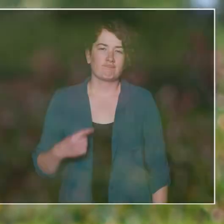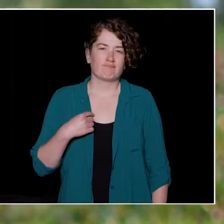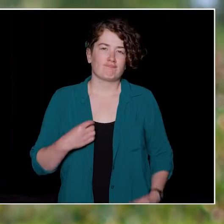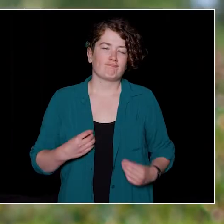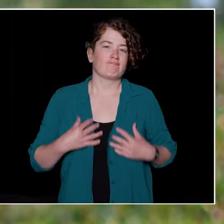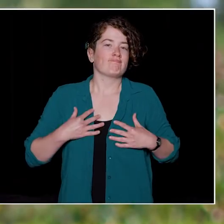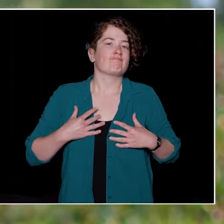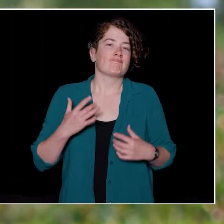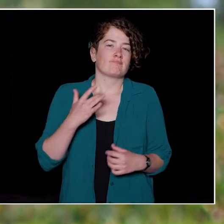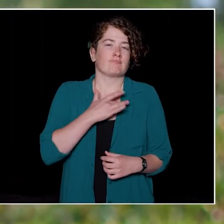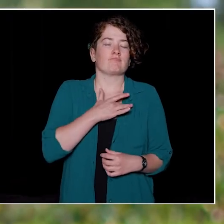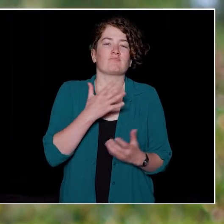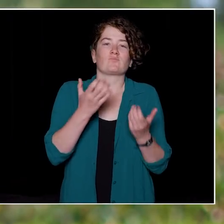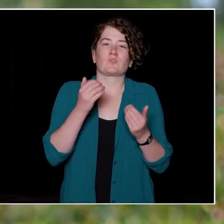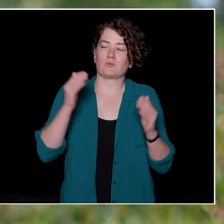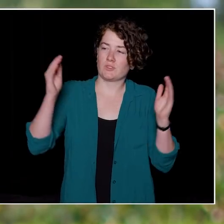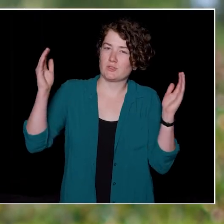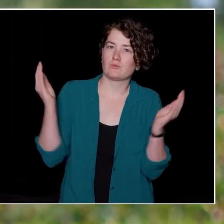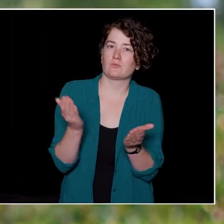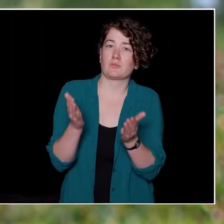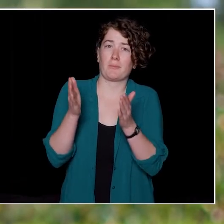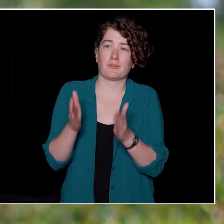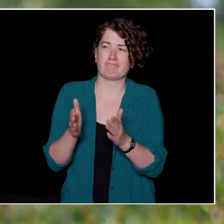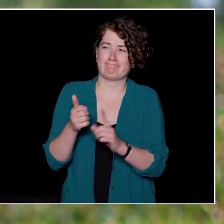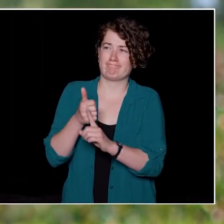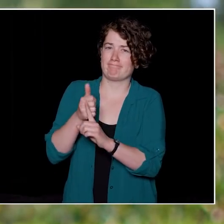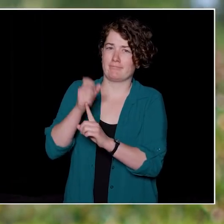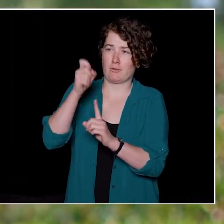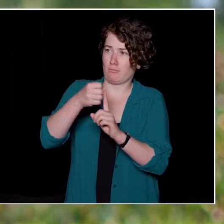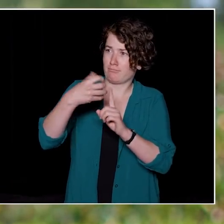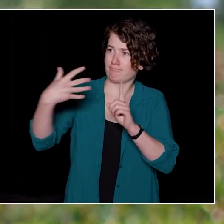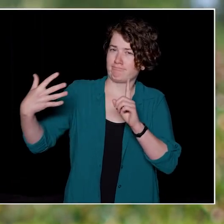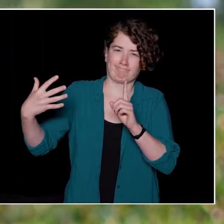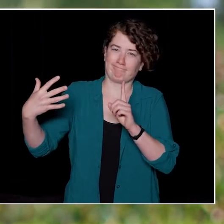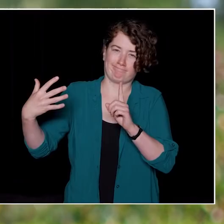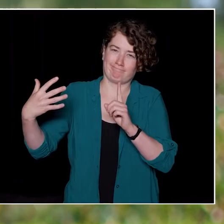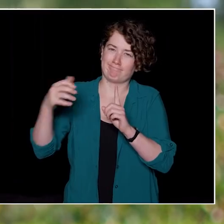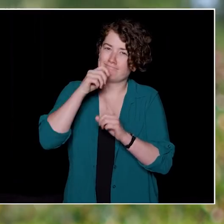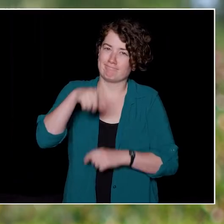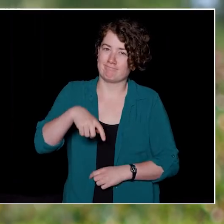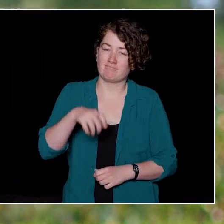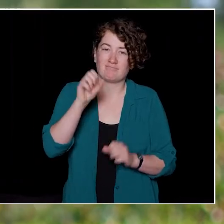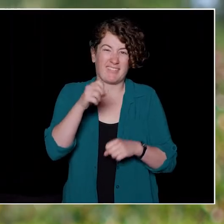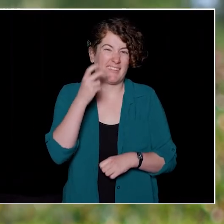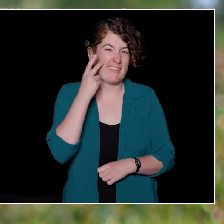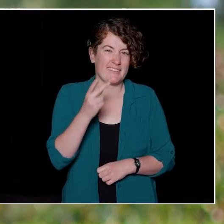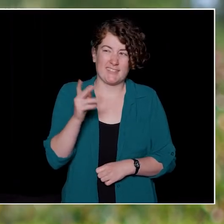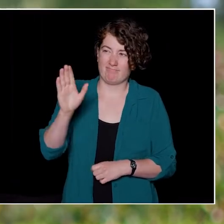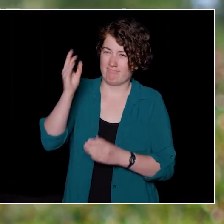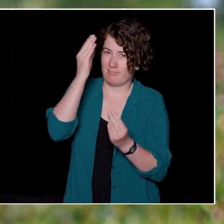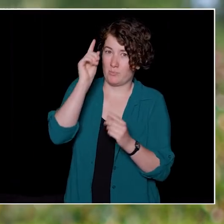It is my pleasure to introduce a person that needs no introduction. You can find him on Twitter,